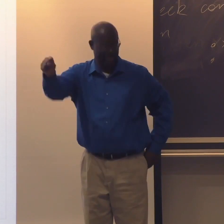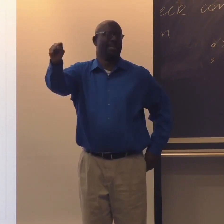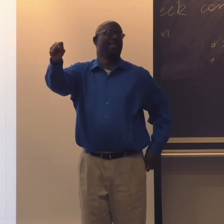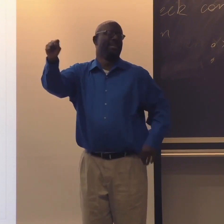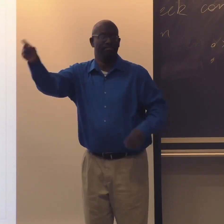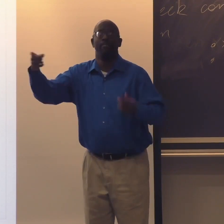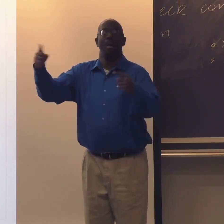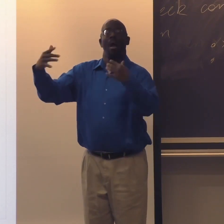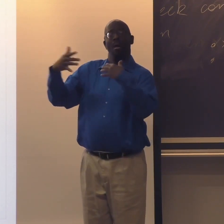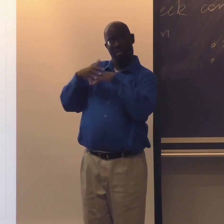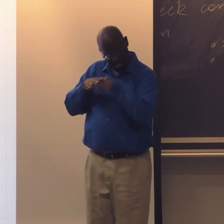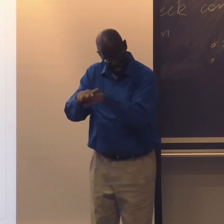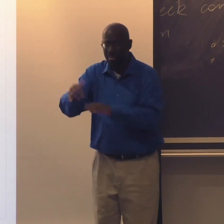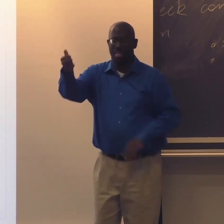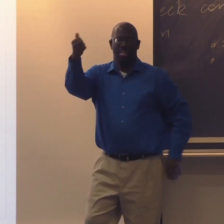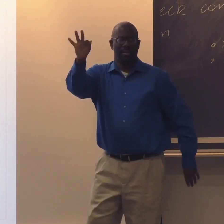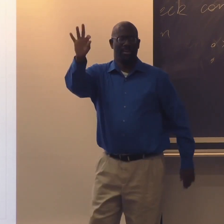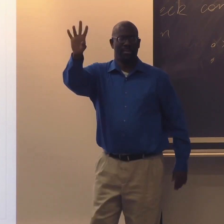The Louisiana School for the Deaf.